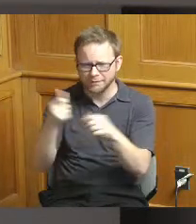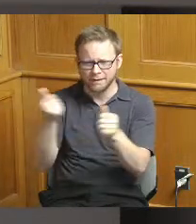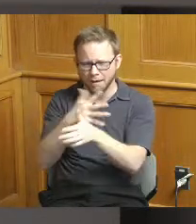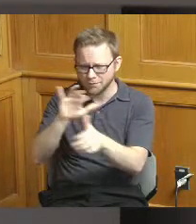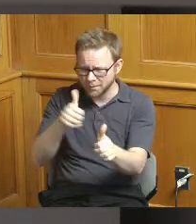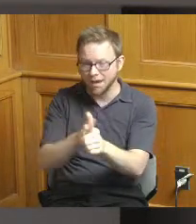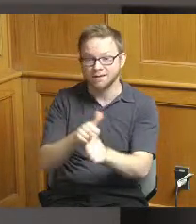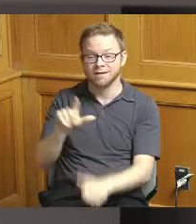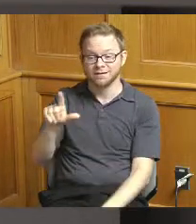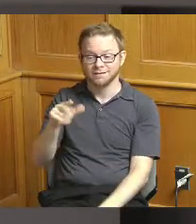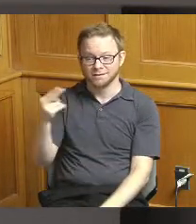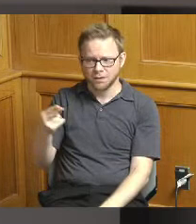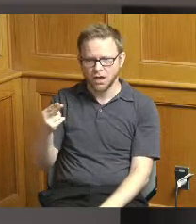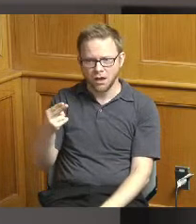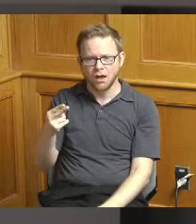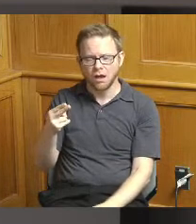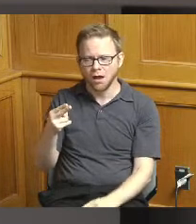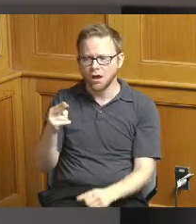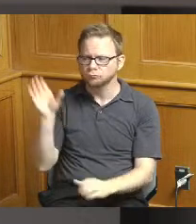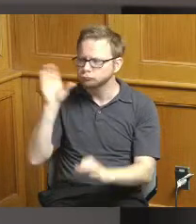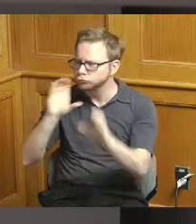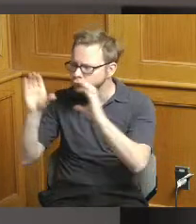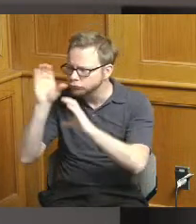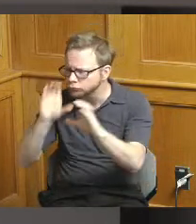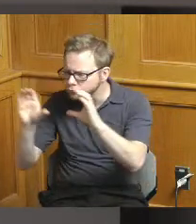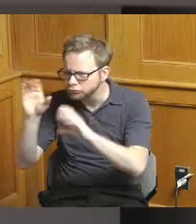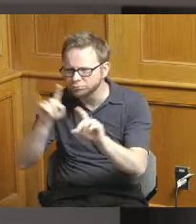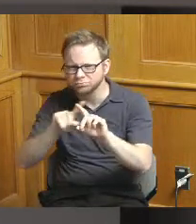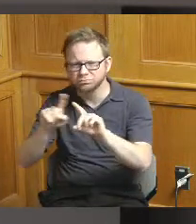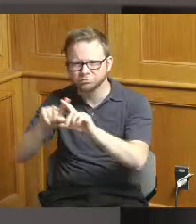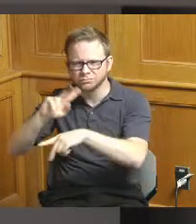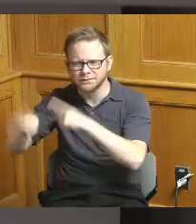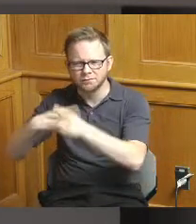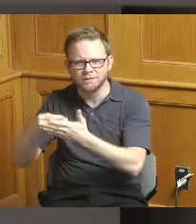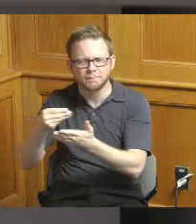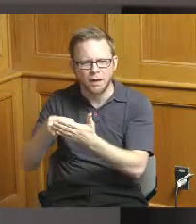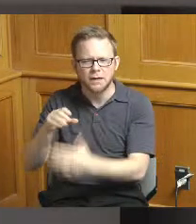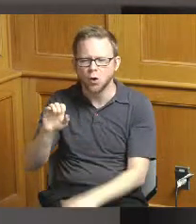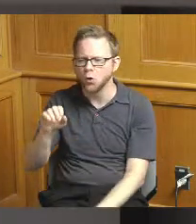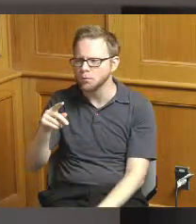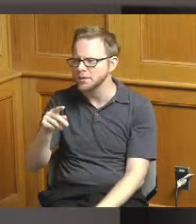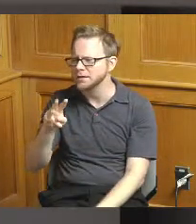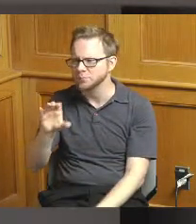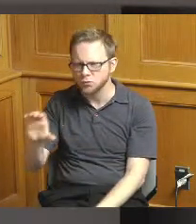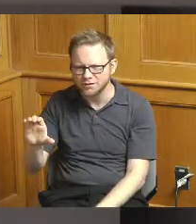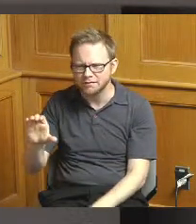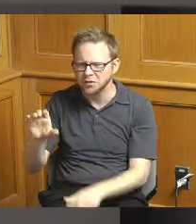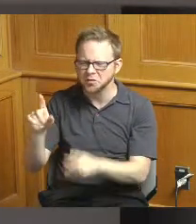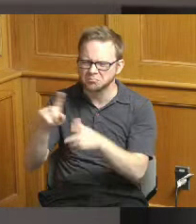job pursuing sort of funds opcw opwc funds to help fund these roadway projects they're also